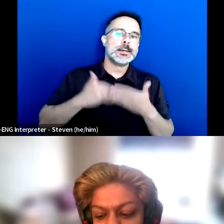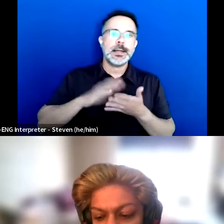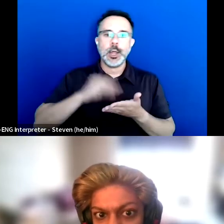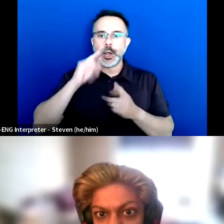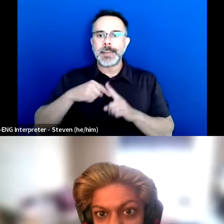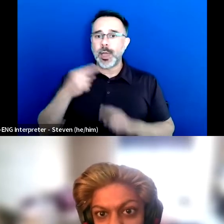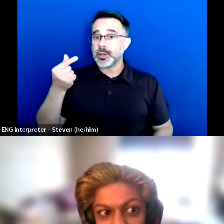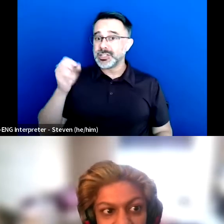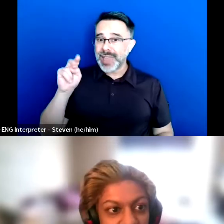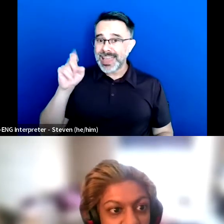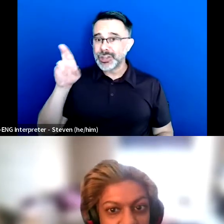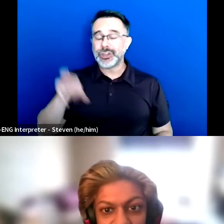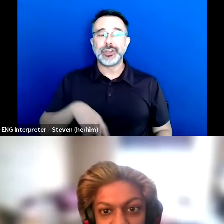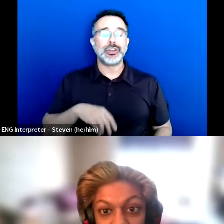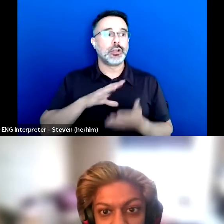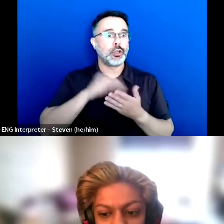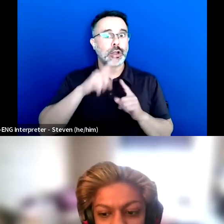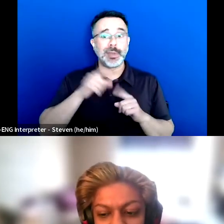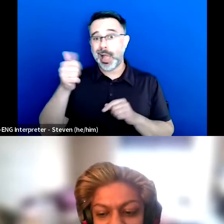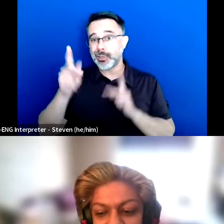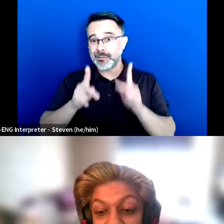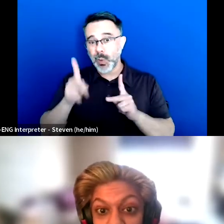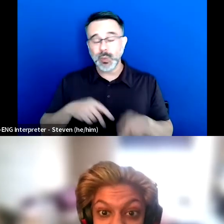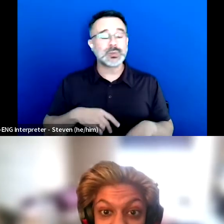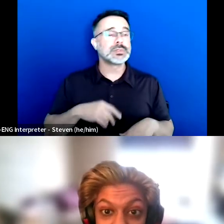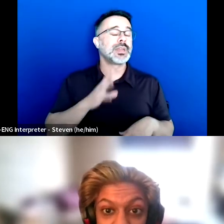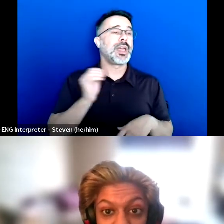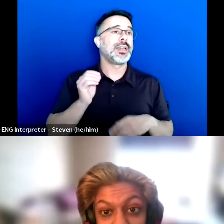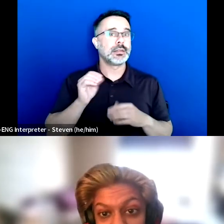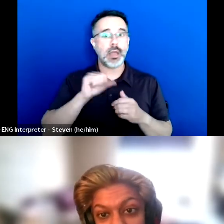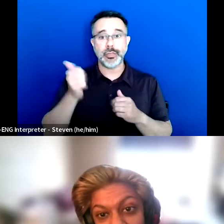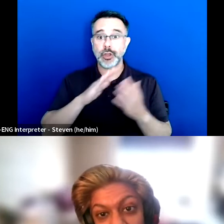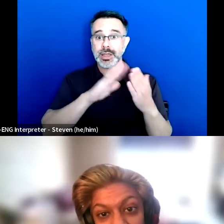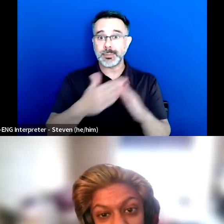And it's how I also came into contact with other communities of multiple marginalized people